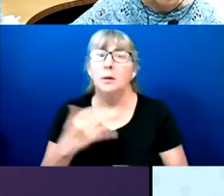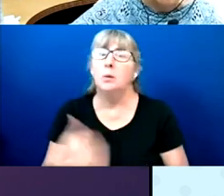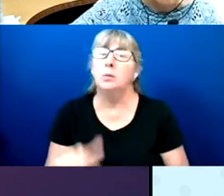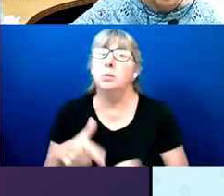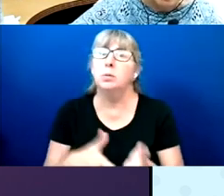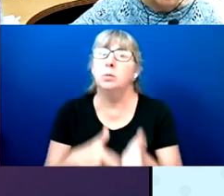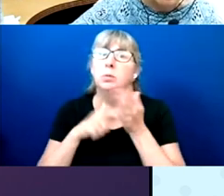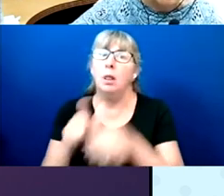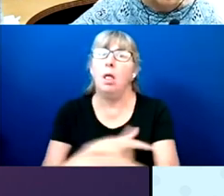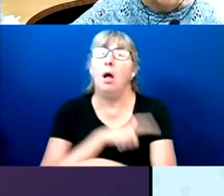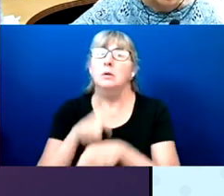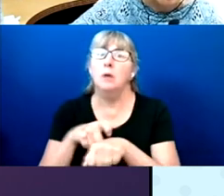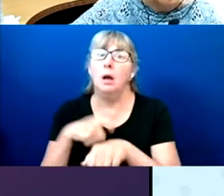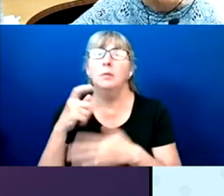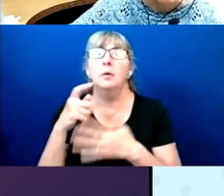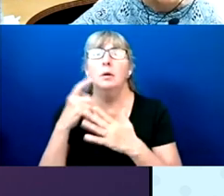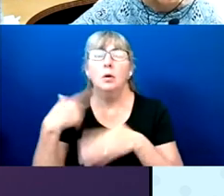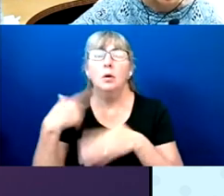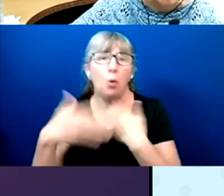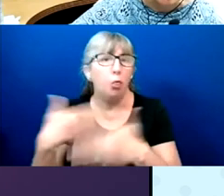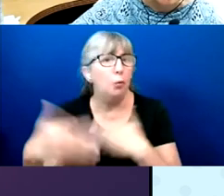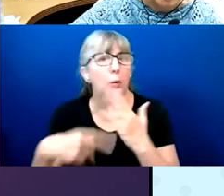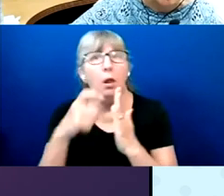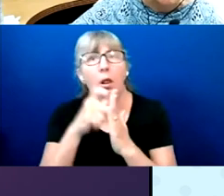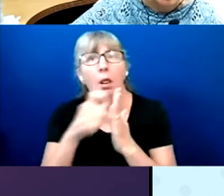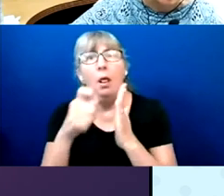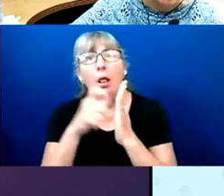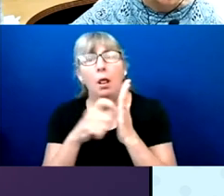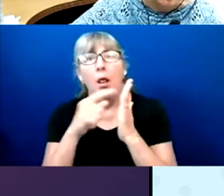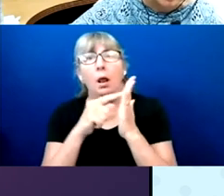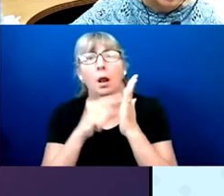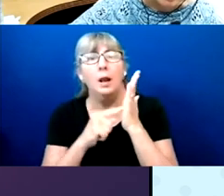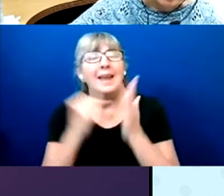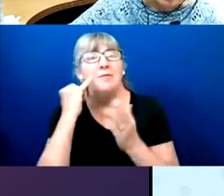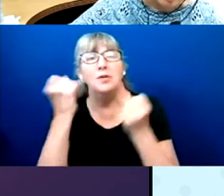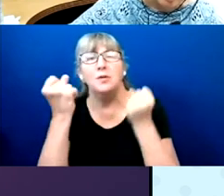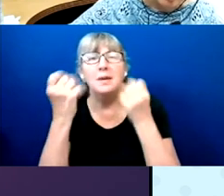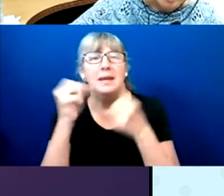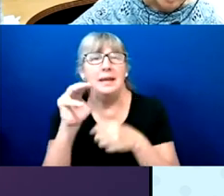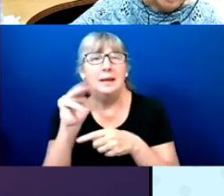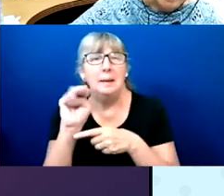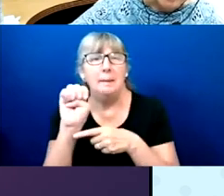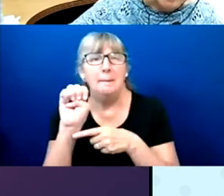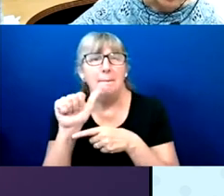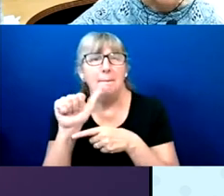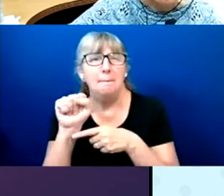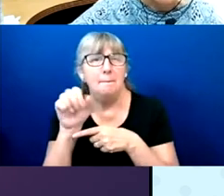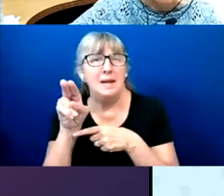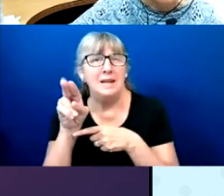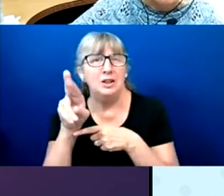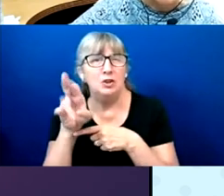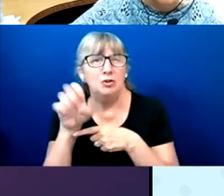Especially, when there's a number of ballot measures, and if you're forced to read through